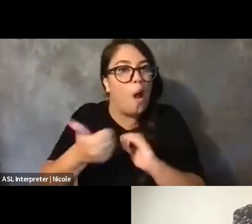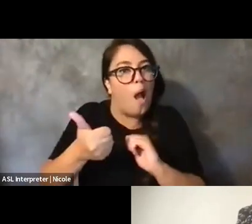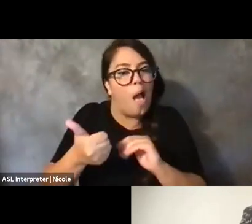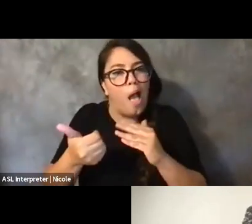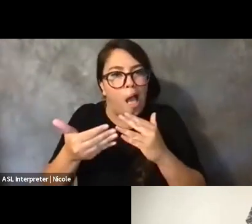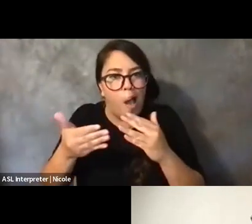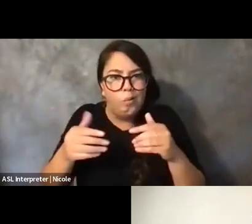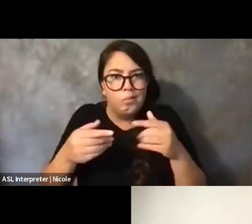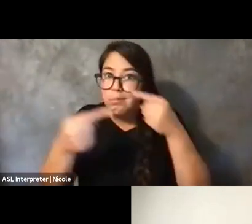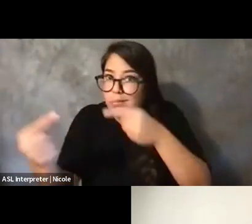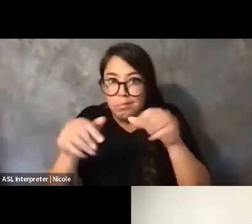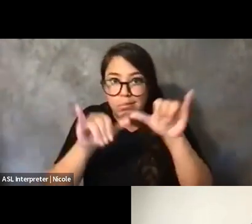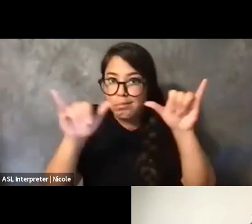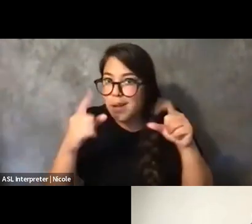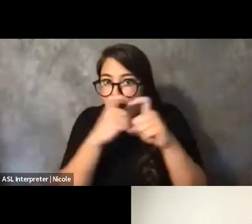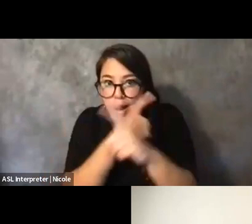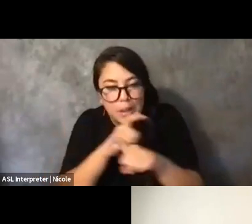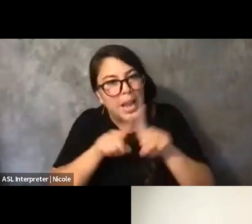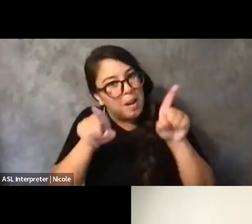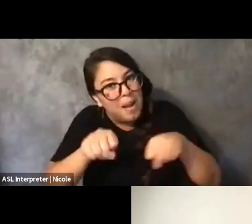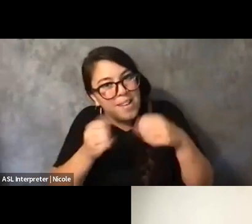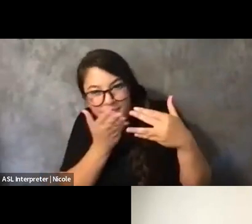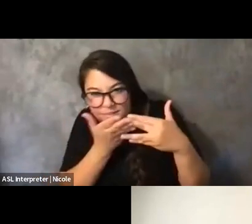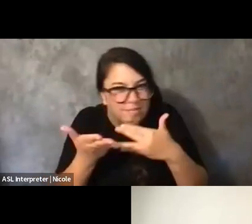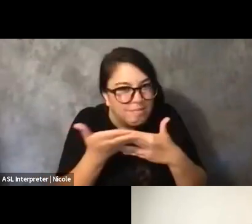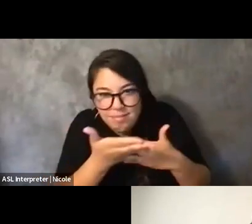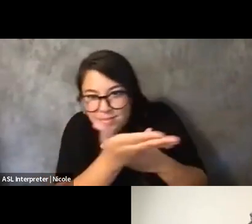And I think, even more importantly, have offered wisdom of reminding us that we need